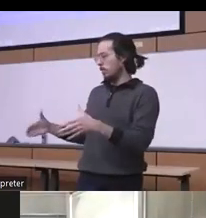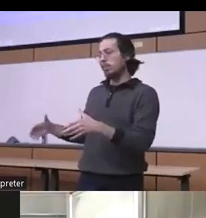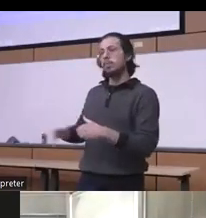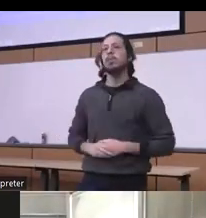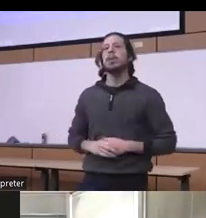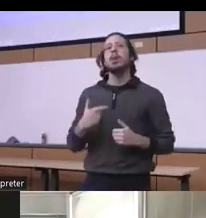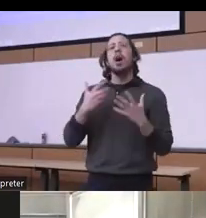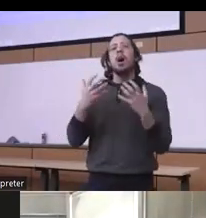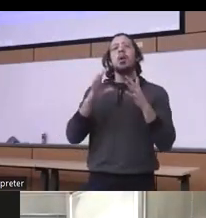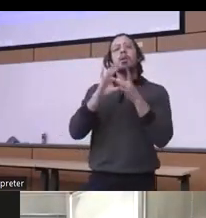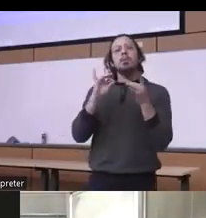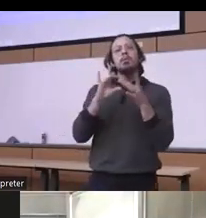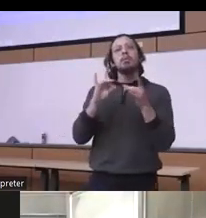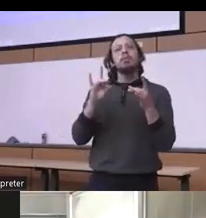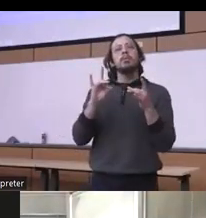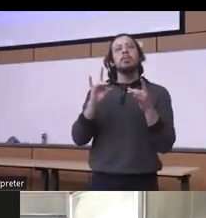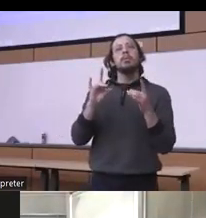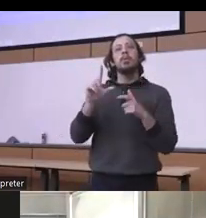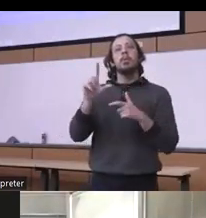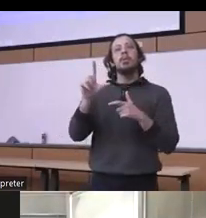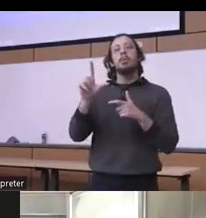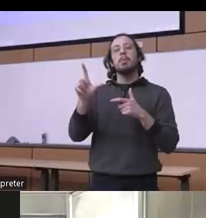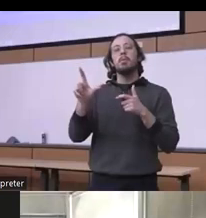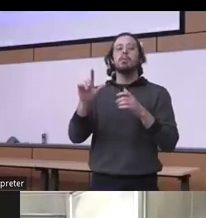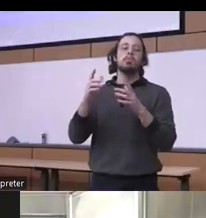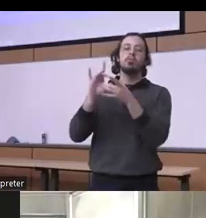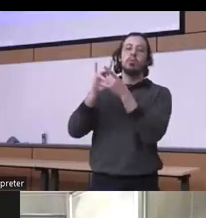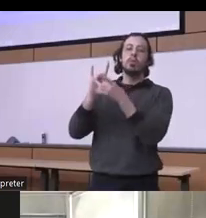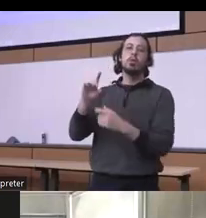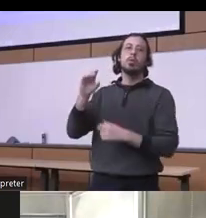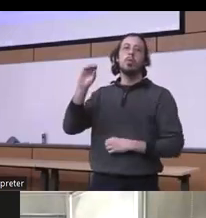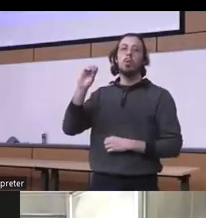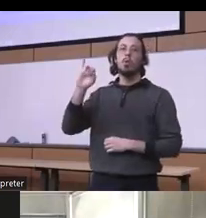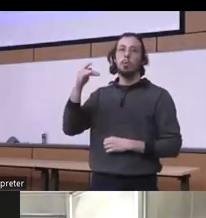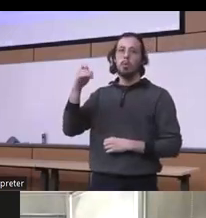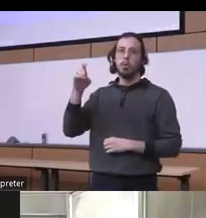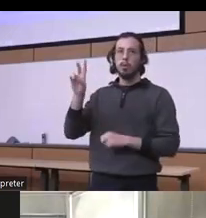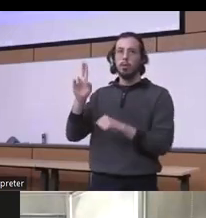also the the case for the opioid use disorder and medication for opioid use because we talked about